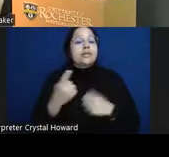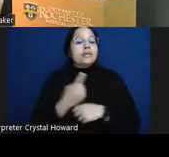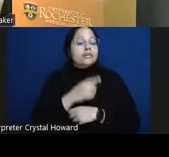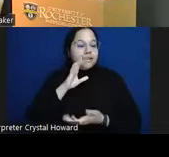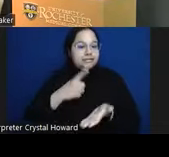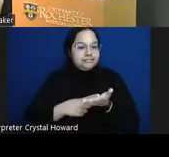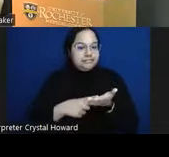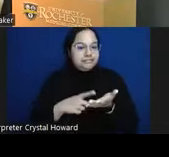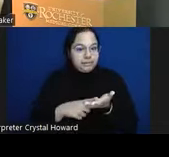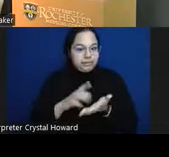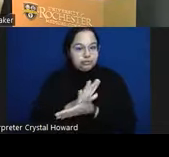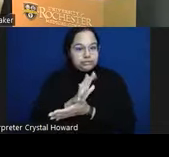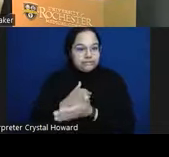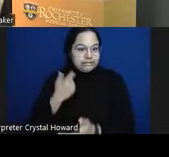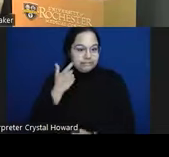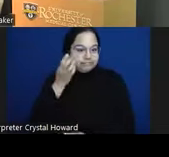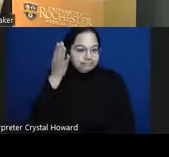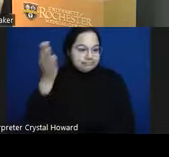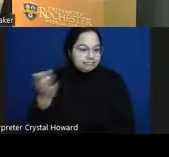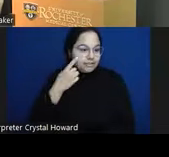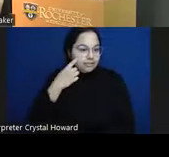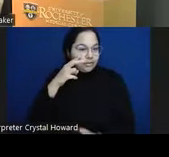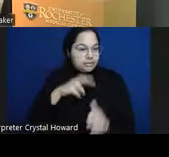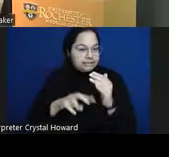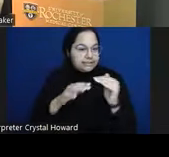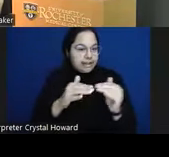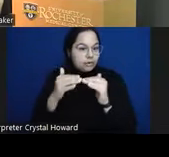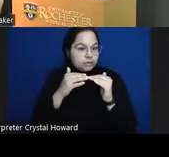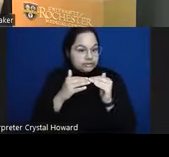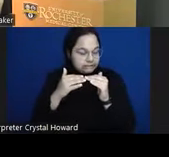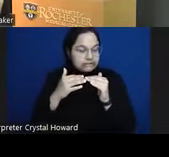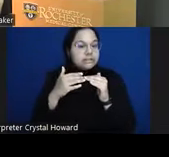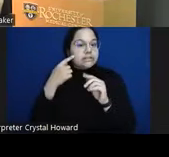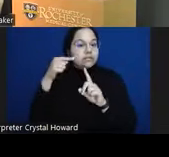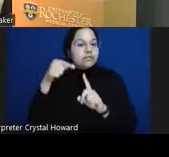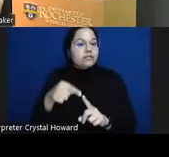predictive equity in suicide risk screening and in the past when I've talked about mathy topics